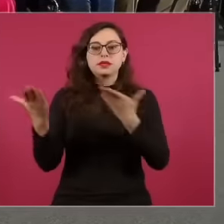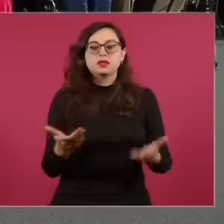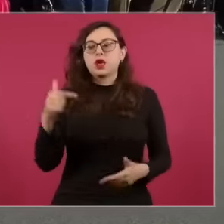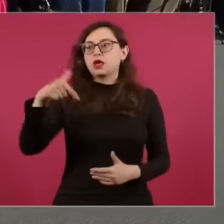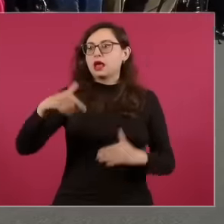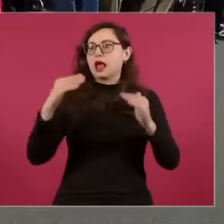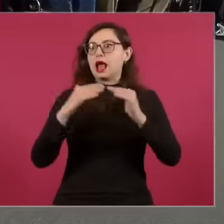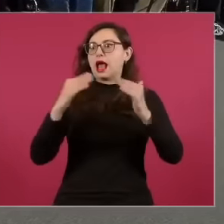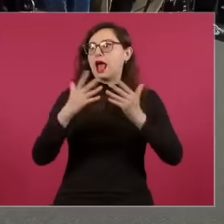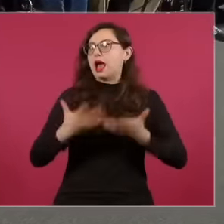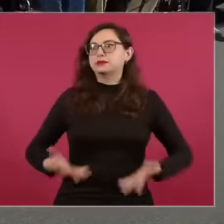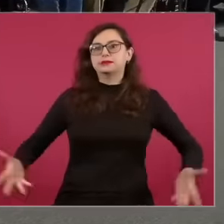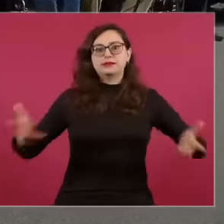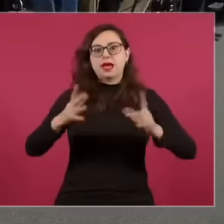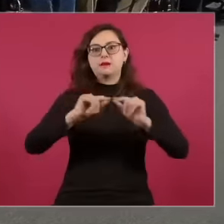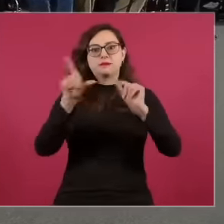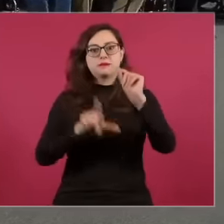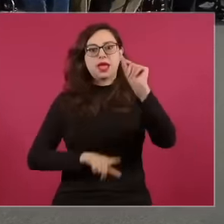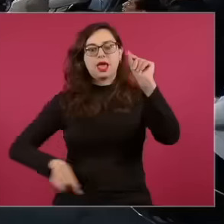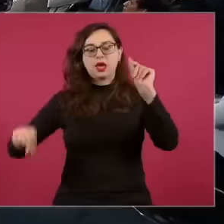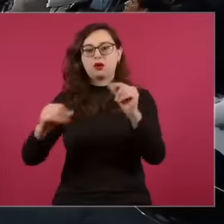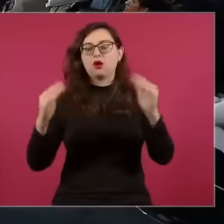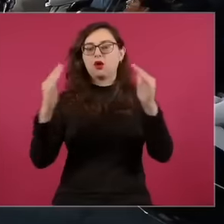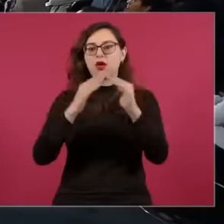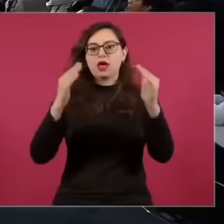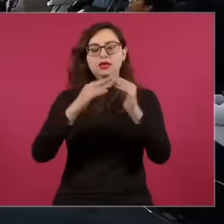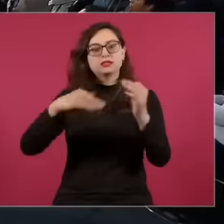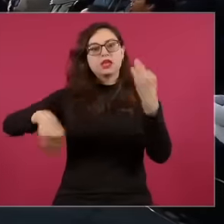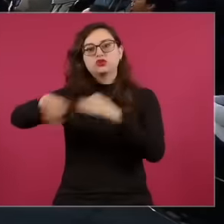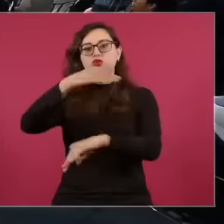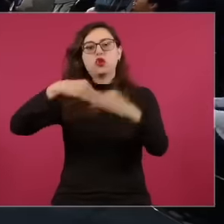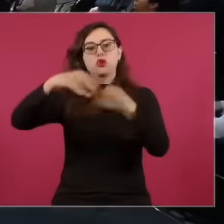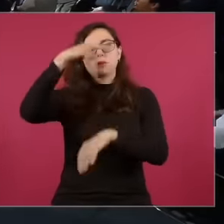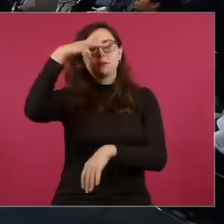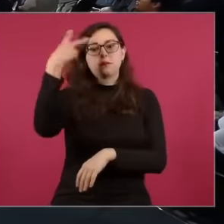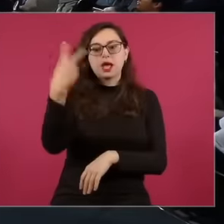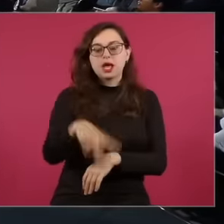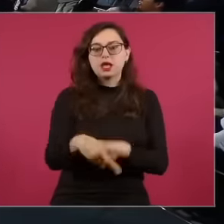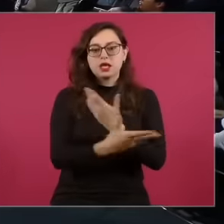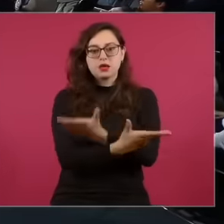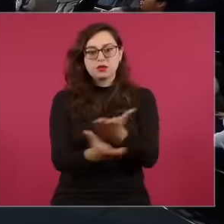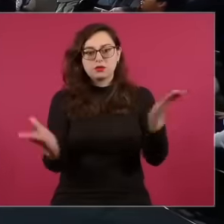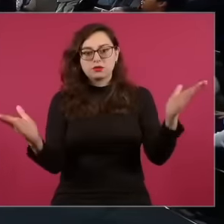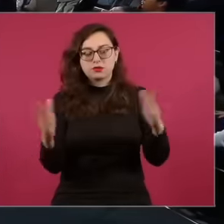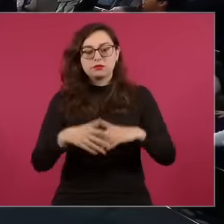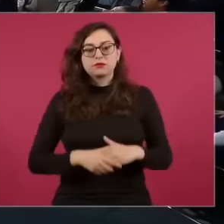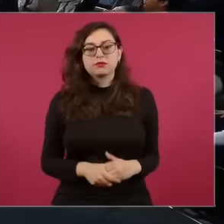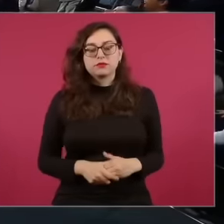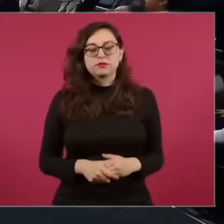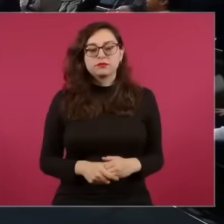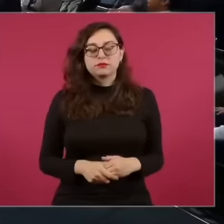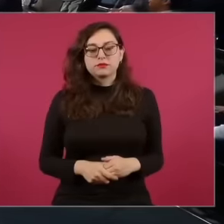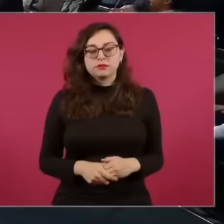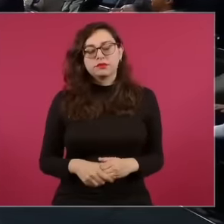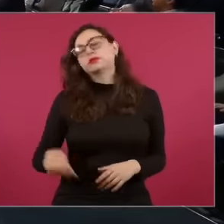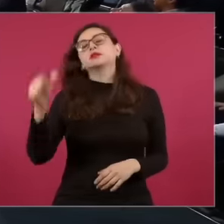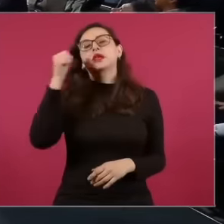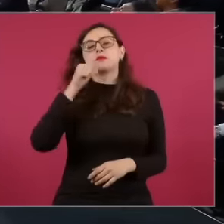National Palace, which is the house of all Mexicans and well, as we say Well, our